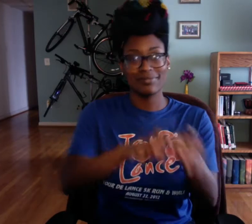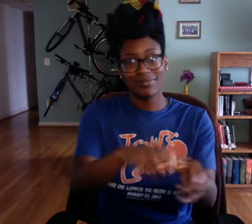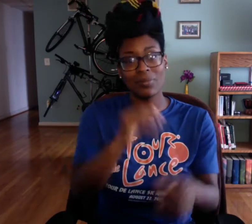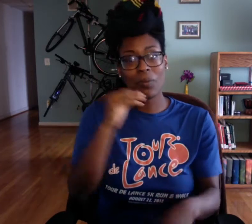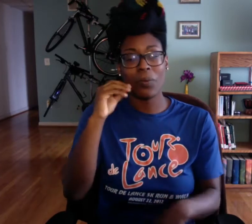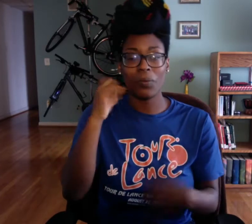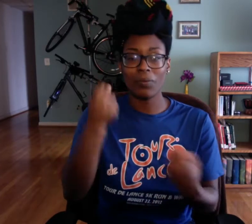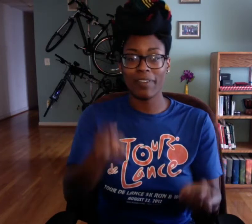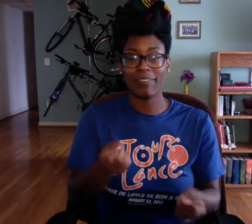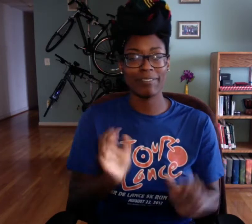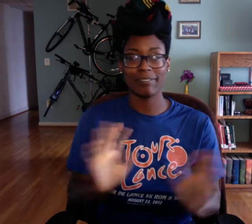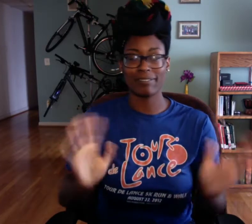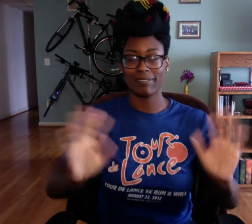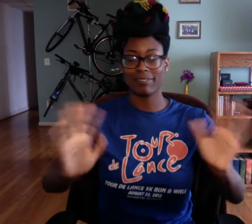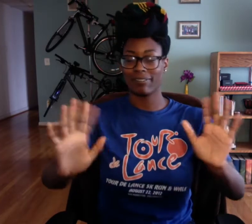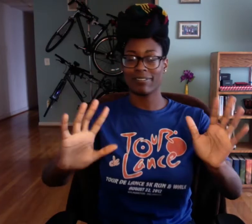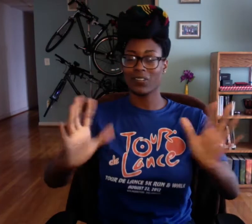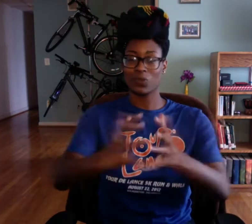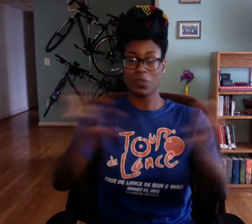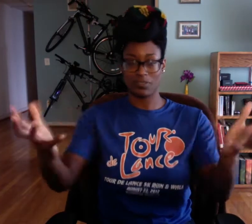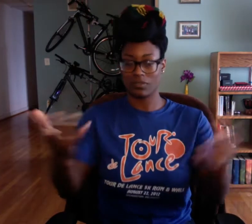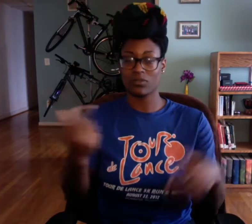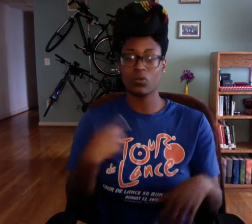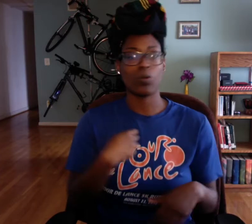It just, its just not gonna work. It's too much.